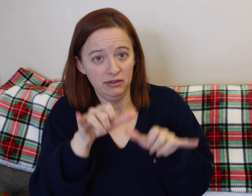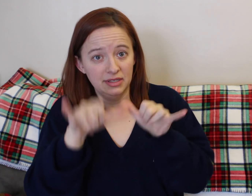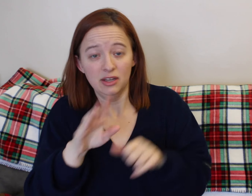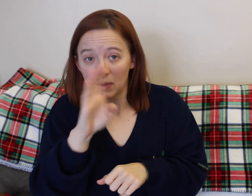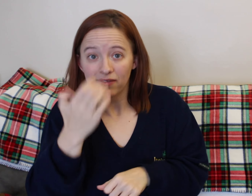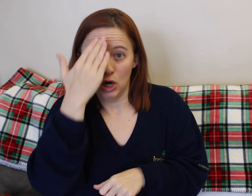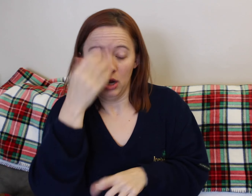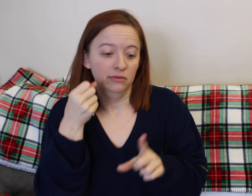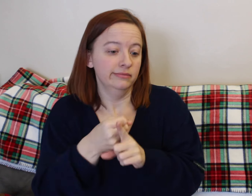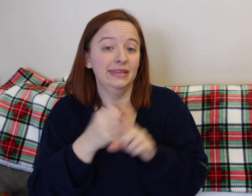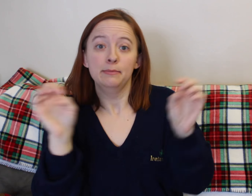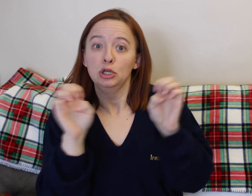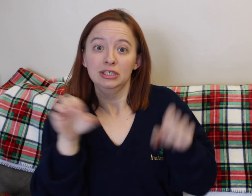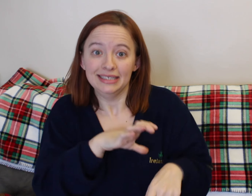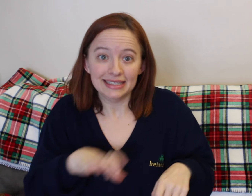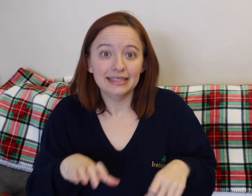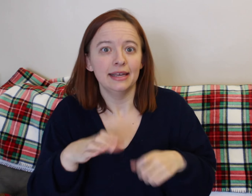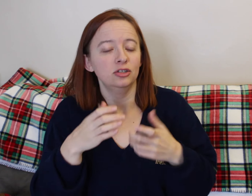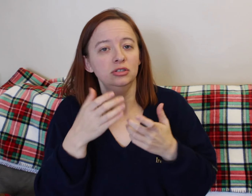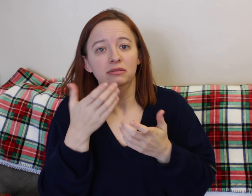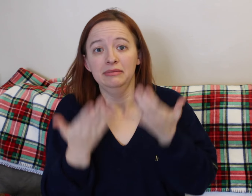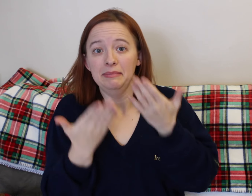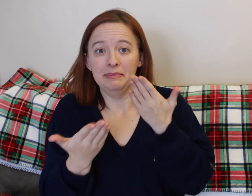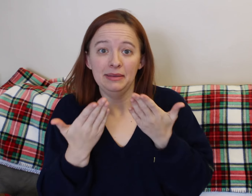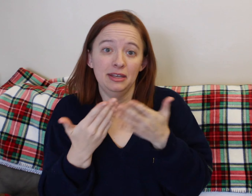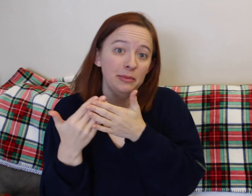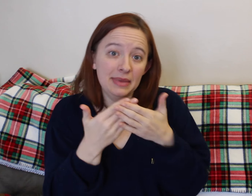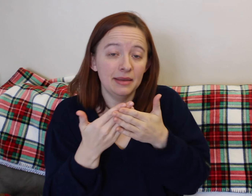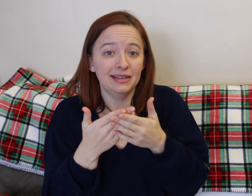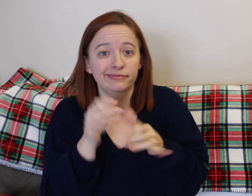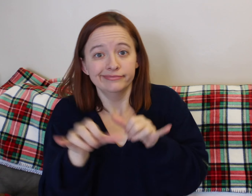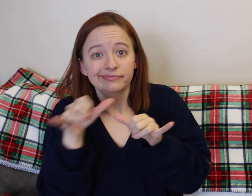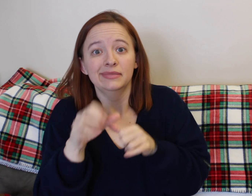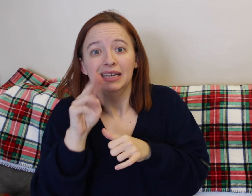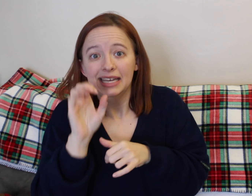It's never gonna hurt to have something you don't end up using, instead of not having something you wanted.